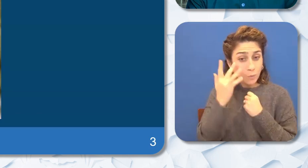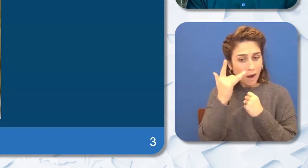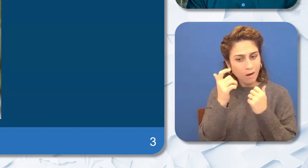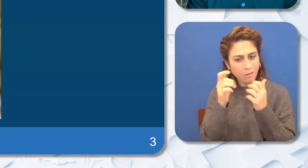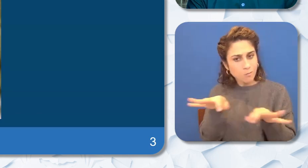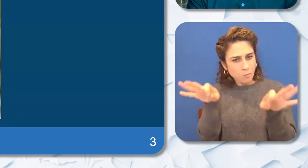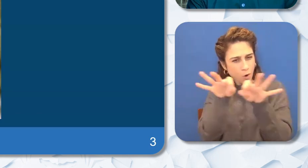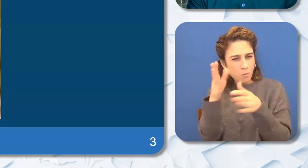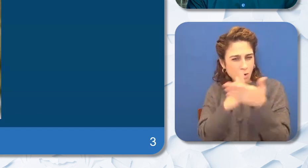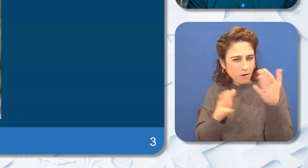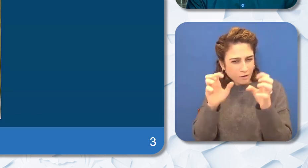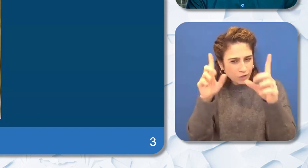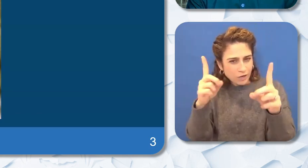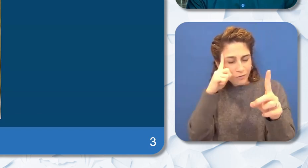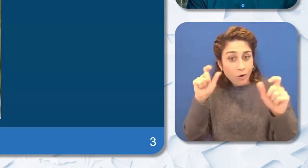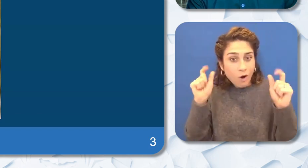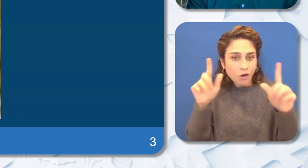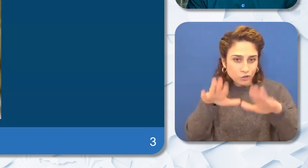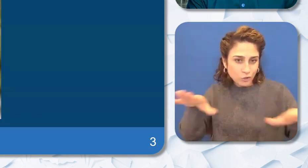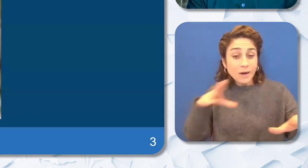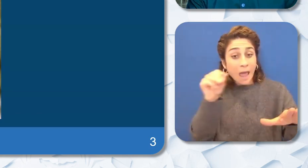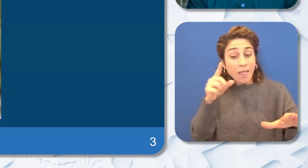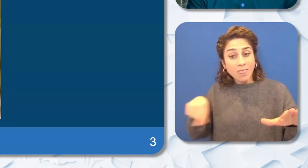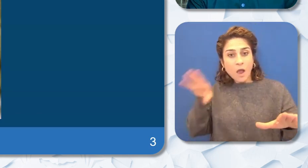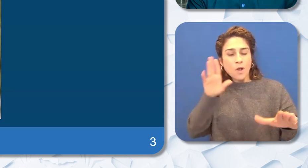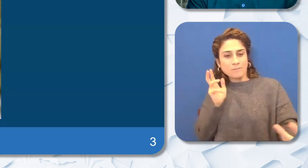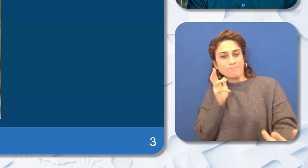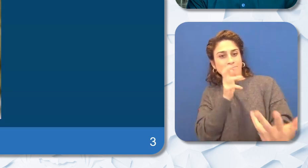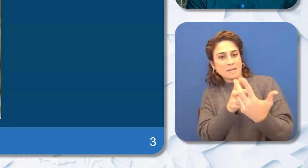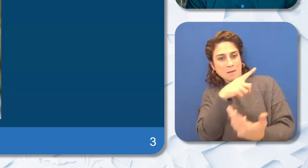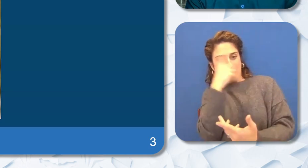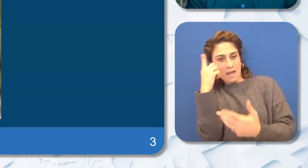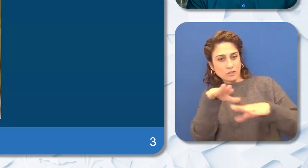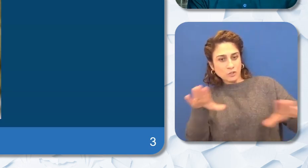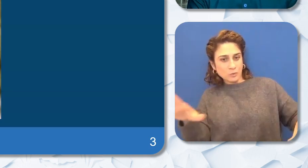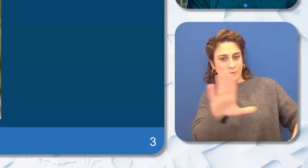and explicitly meet the needs of Black children and their families from preschool through third